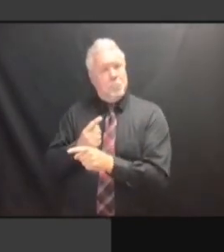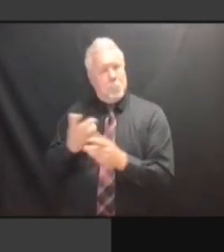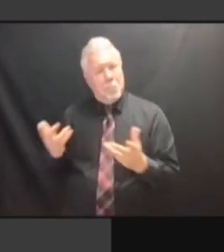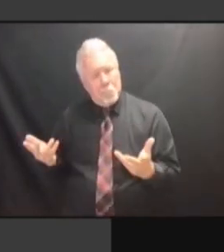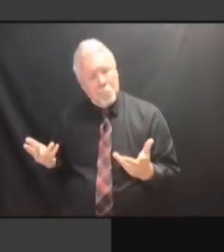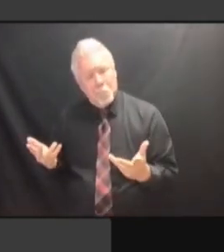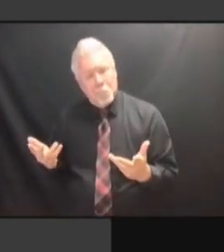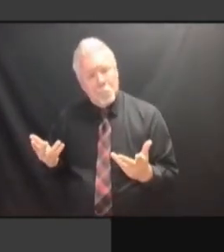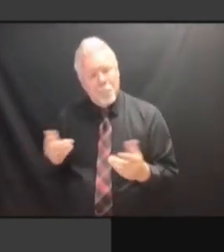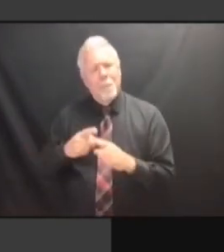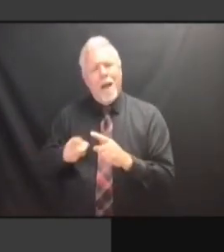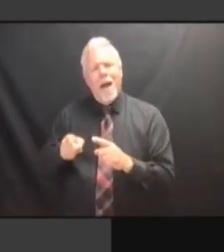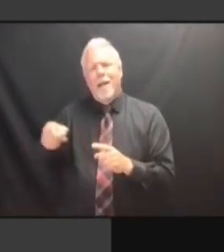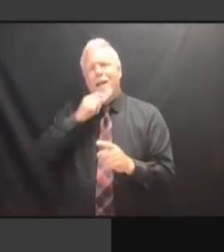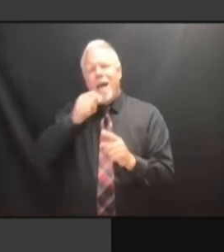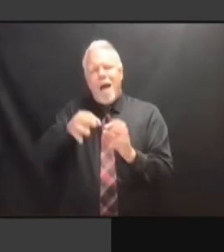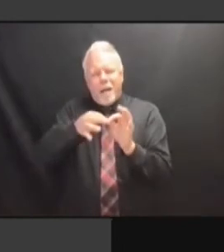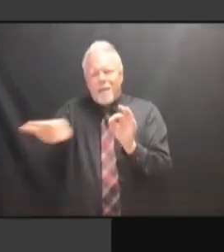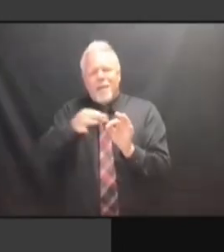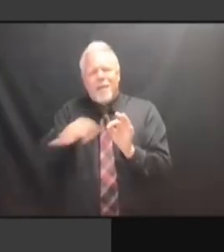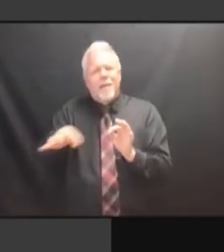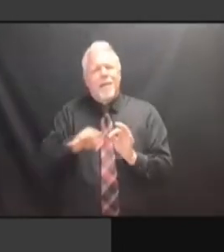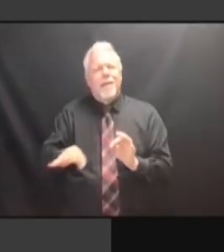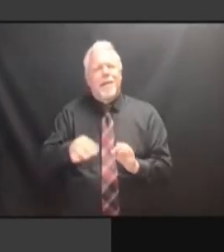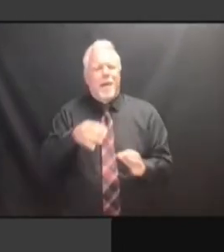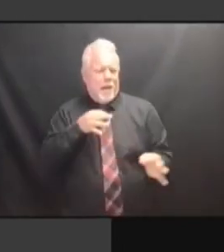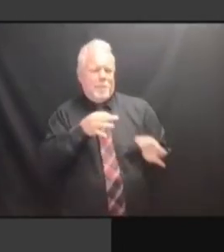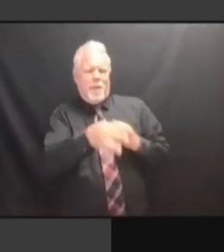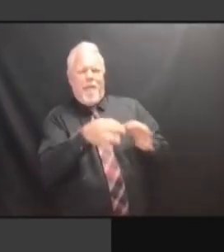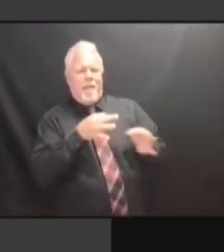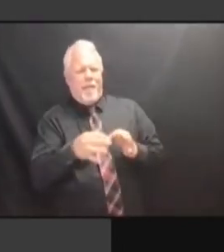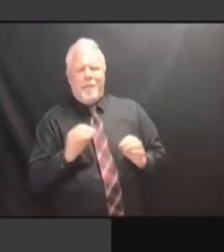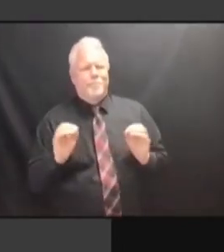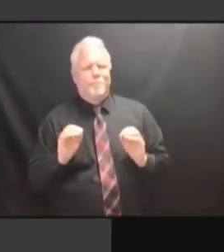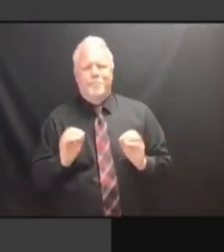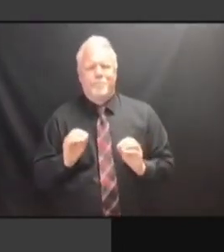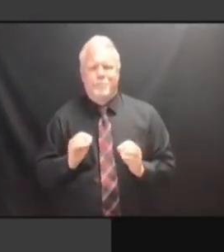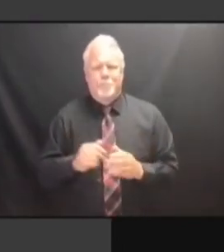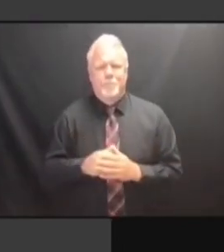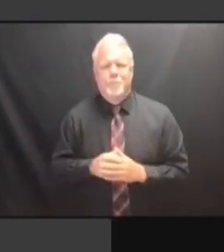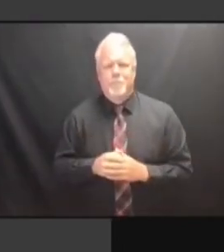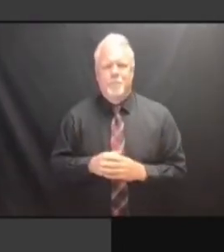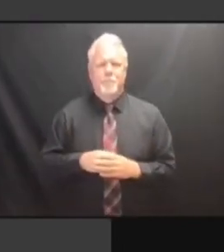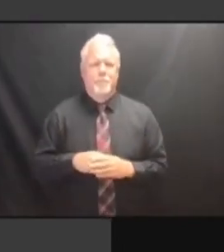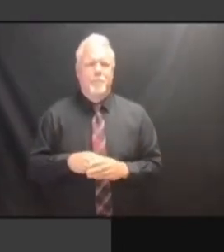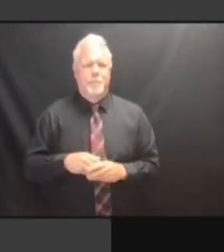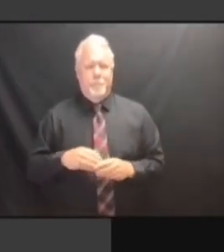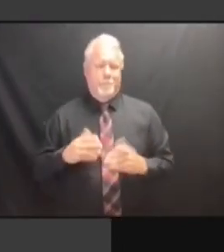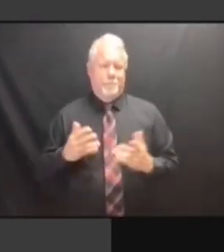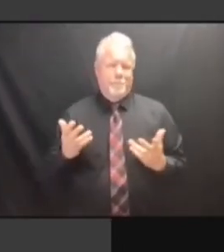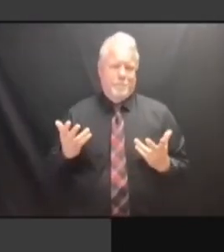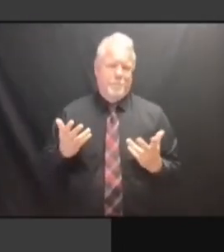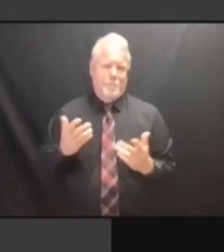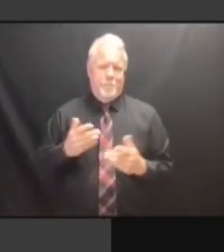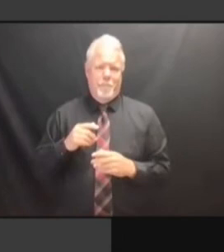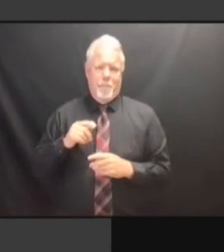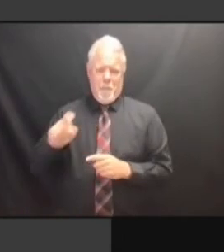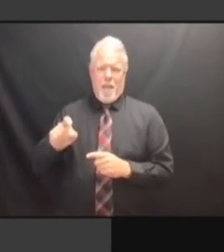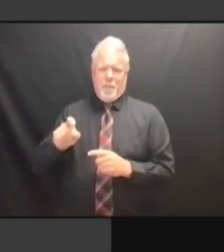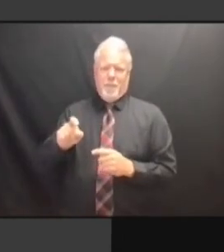EXPLANATION. BUT IT IS NOT DONE WITH A PROPER BUT IT IS NOT DONE WITH A PROPER BUT IT IS NOT DONE WITH A PROPER FORENSIC BUT IT IS NOT DONE WITH A PROPER FORENSIC ANALYSIS. FORENSIC ANALYSIS. FORENSIC ANALYSIS. A FORENSIC ANALYSIS. A GOOD FORENSIC ANALYSIS. A GOOD EXAMPLE FORENSIC ANALYSIS. A GOOD EXAMPLE WOULD FORENSIC ANALYSIS. A GOOD EXAMPLE WOULD BE FORENSIC ANALYSIS. A GOOD EXAMPLE WOULD BE WHAT FORENSIC ANALYSIS. A GOOD EXAMPLE WOULD BE WHAT WAS A GOOD EXAMPLE WOULD BE WHAT WAS A GOOD EXAMPLE WOULD BE WHAT WAS DONE A GOOD EXAMPLE WOULD BE WHAT WAS DONE IN A GOOD EXAMPLE WOULD BE WHAT WAS DONE IN WYNDHAM,